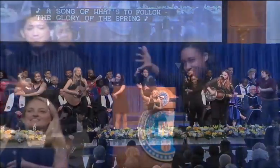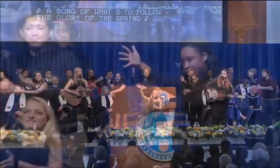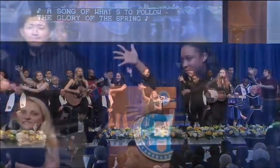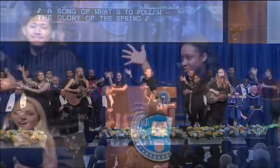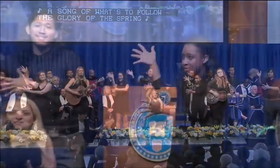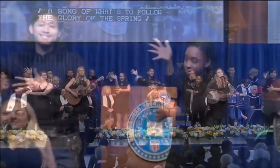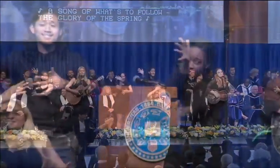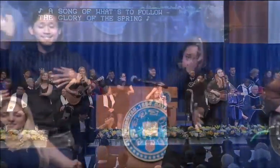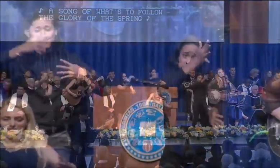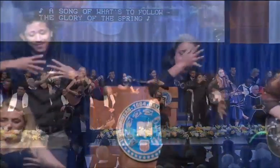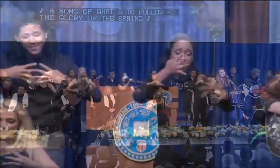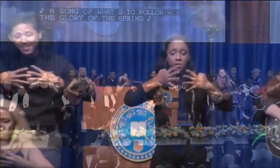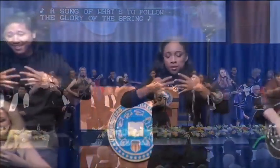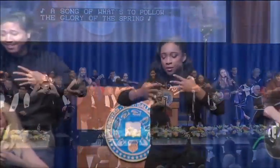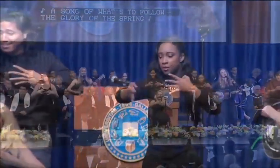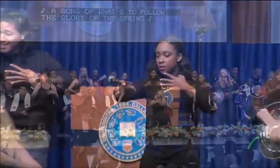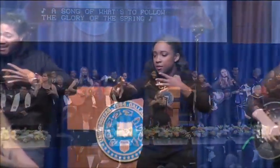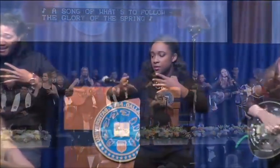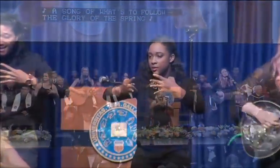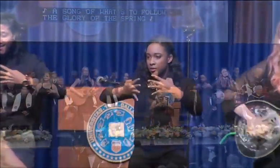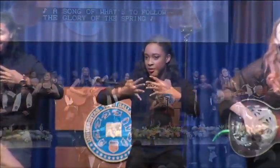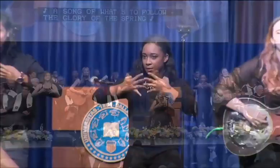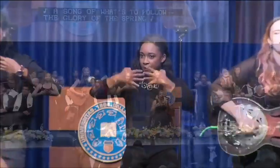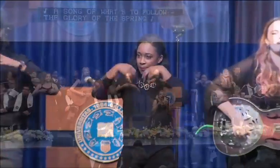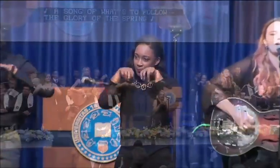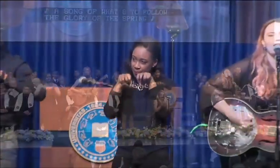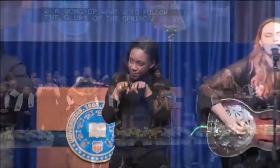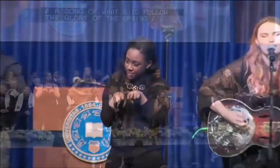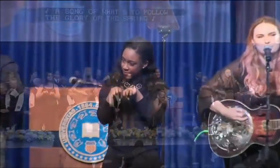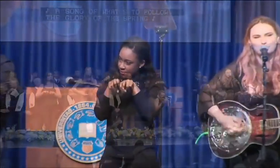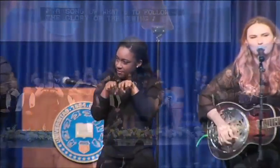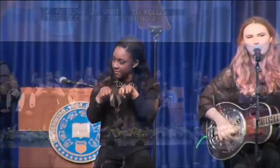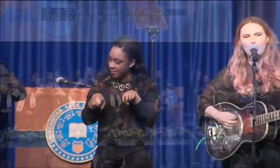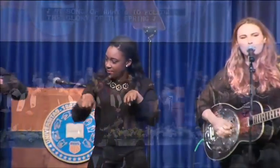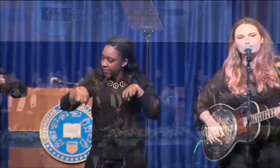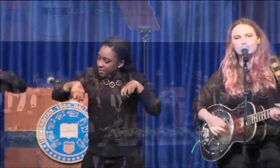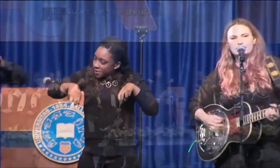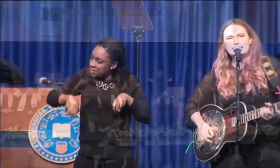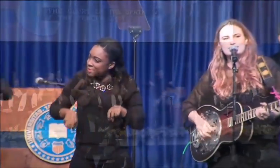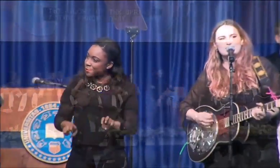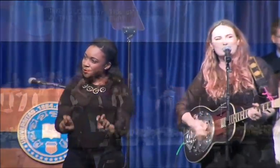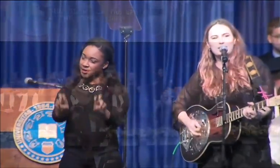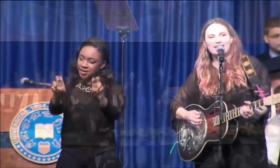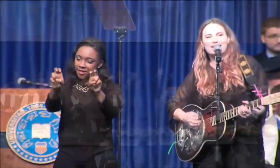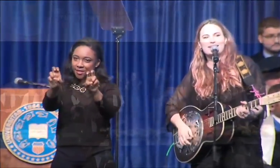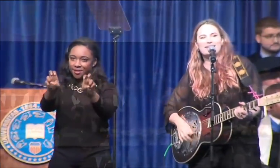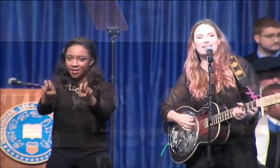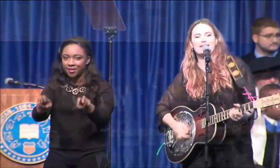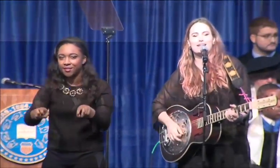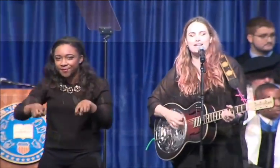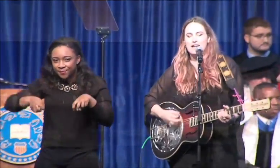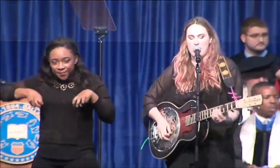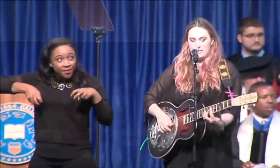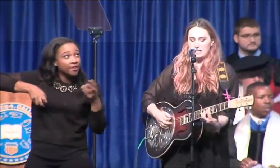The fences sway (the fences sway) The porches swing (the porches swing)